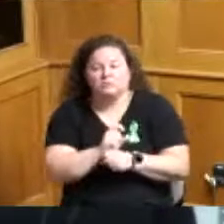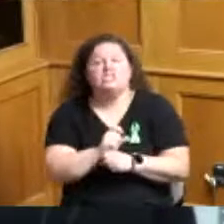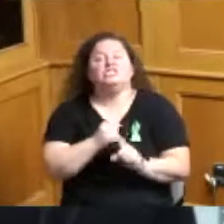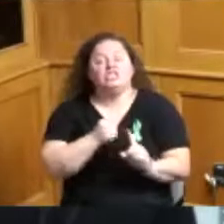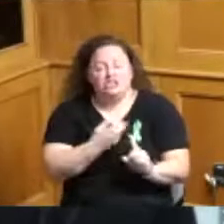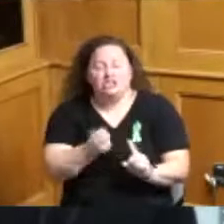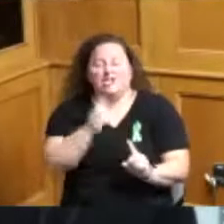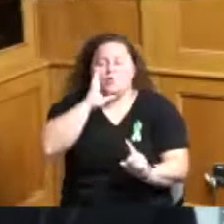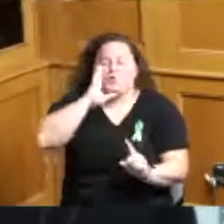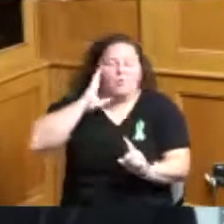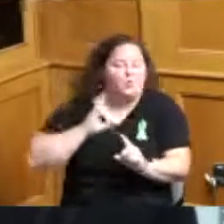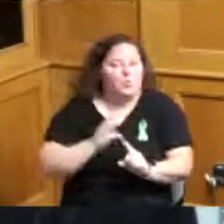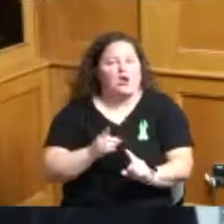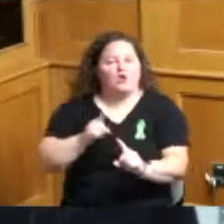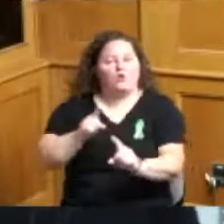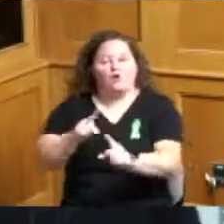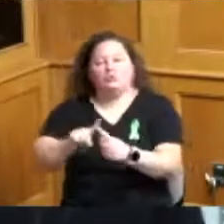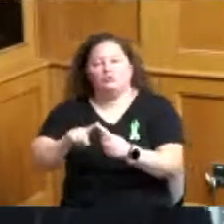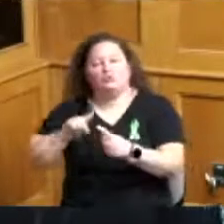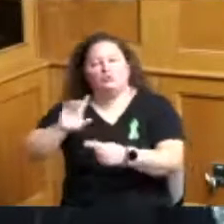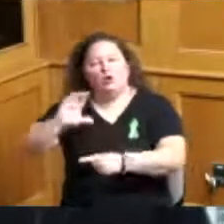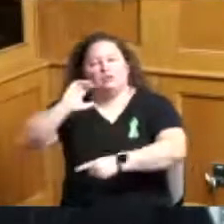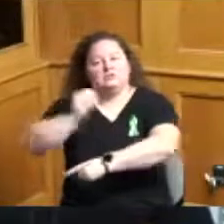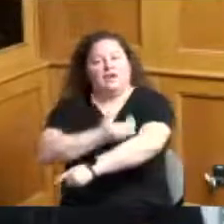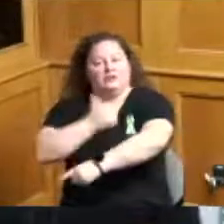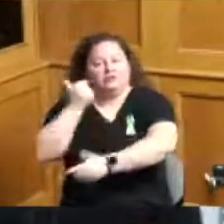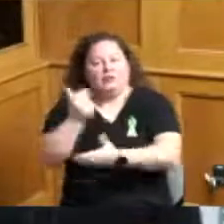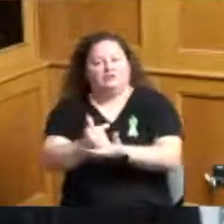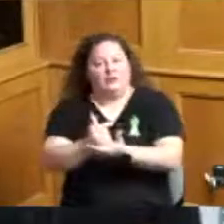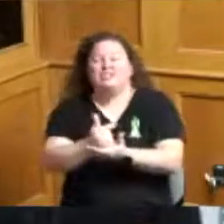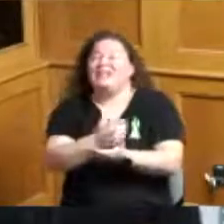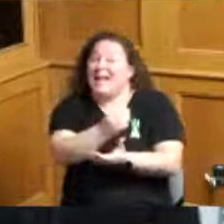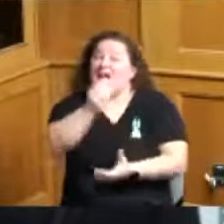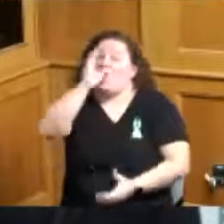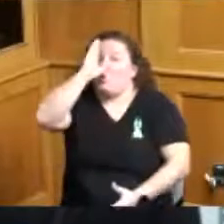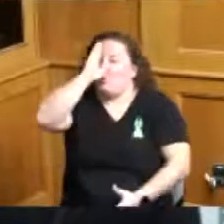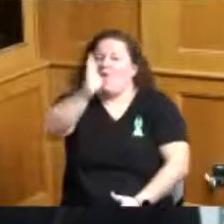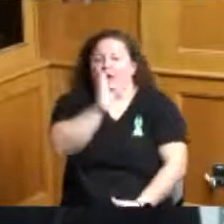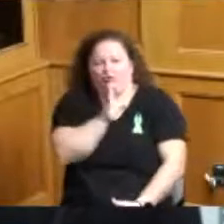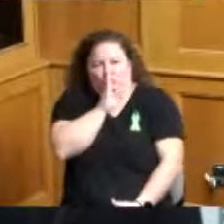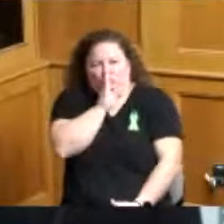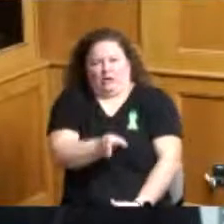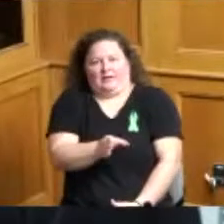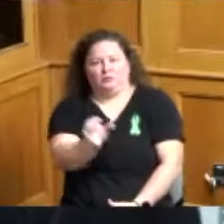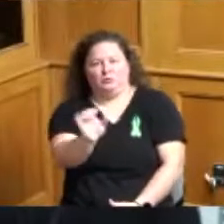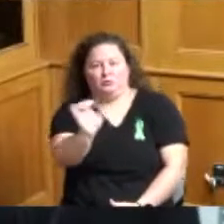and she would do it sober you and I know that this woman may not be sober